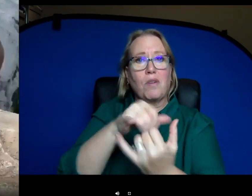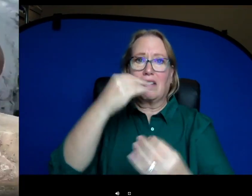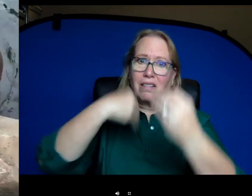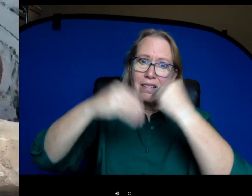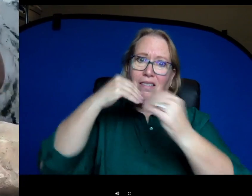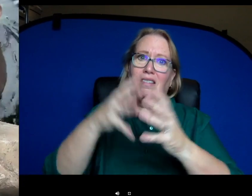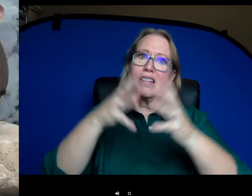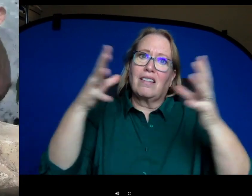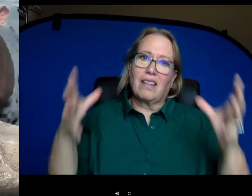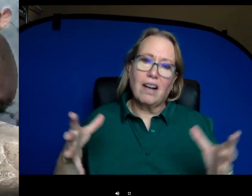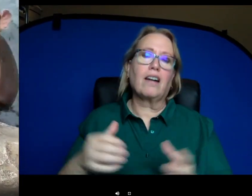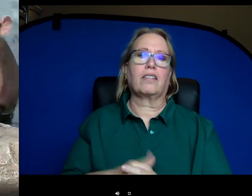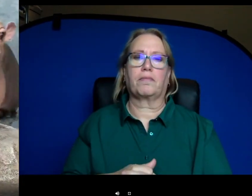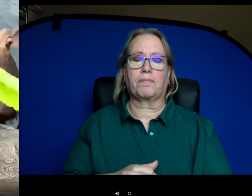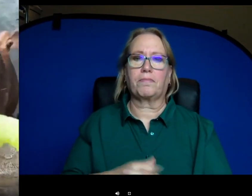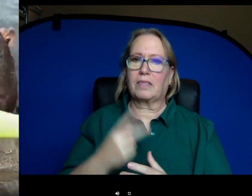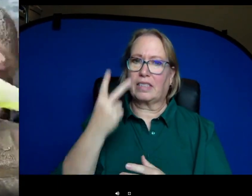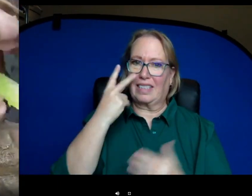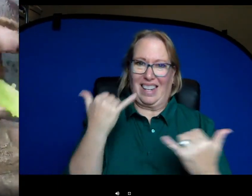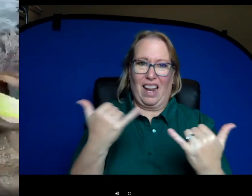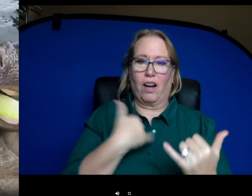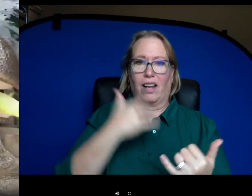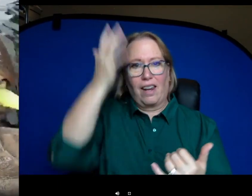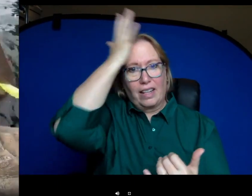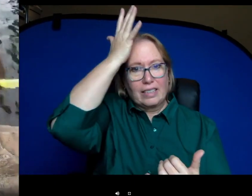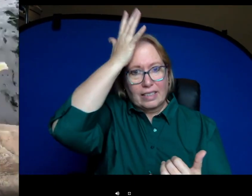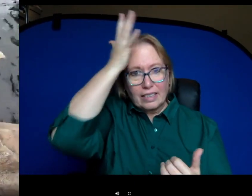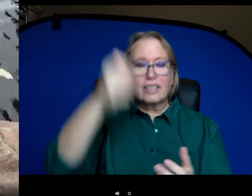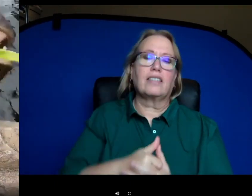of food. You can see them getting romaine lettuce right now. They also get